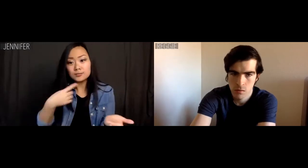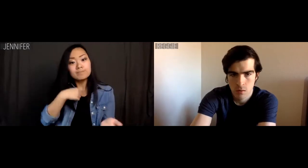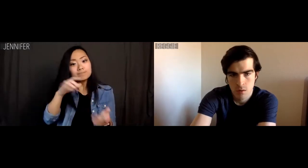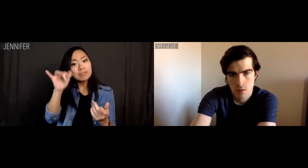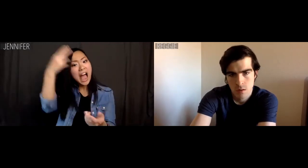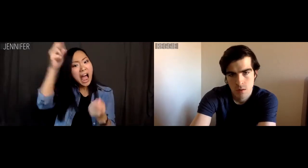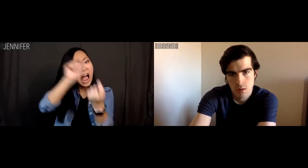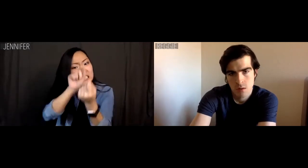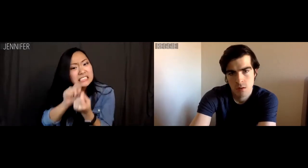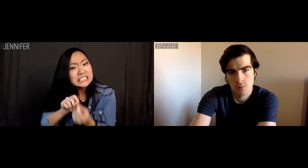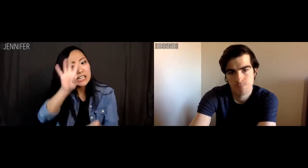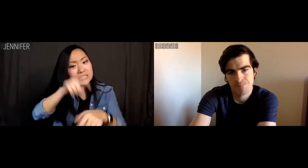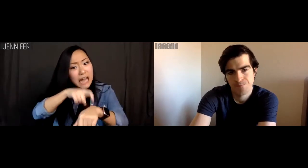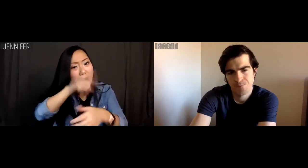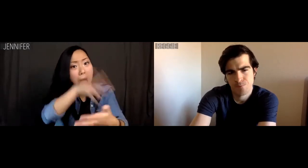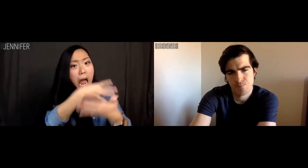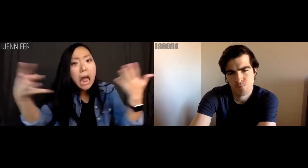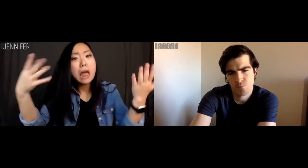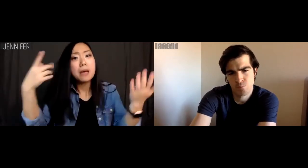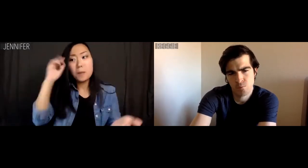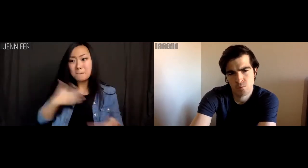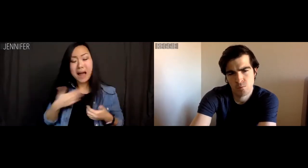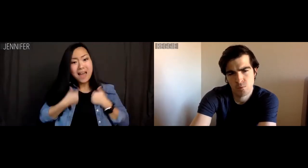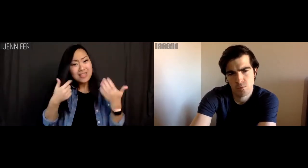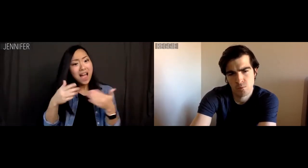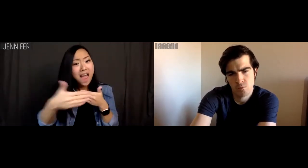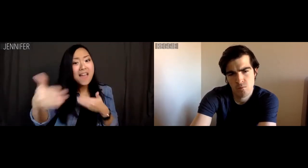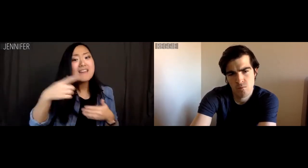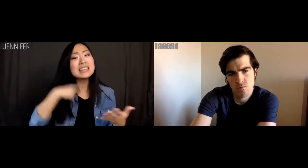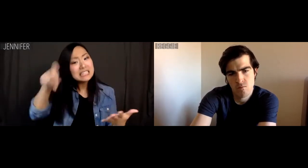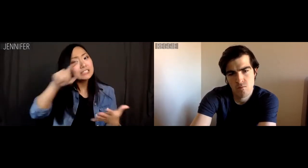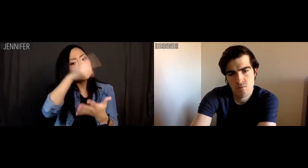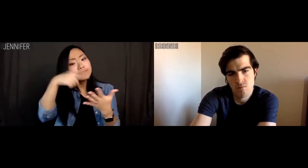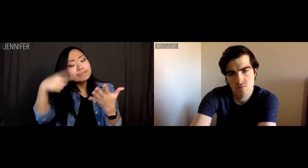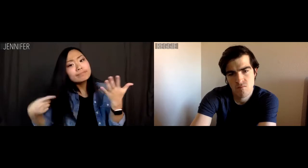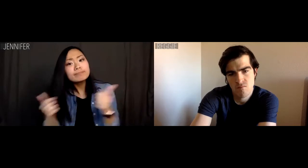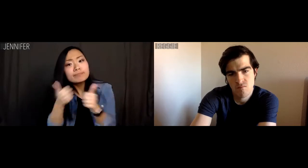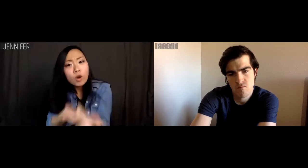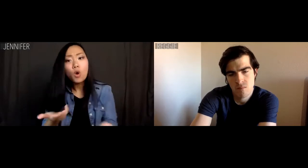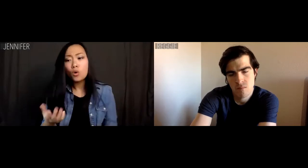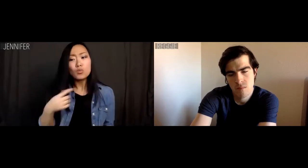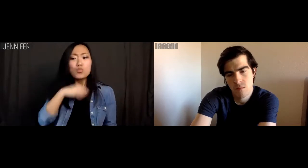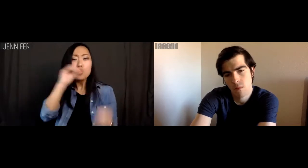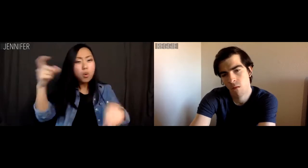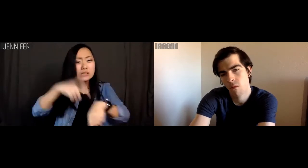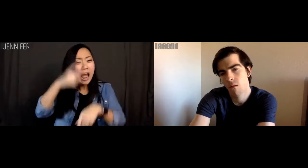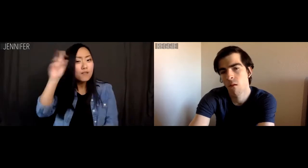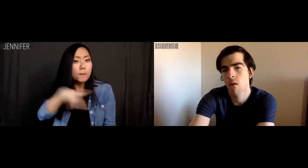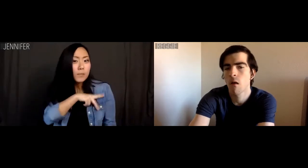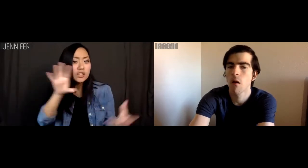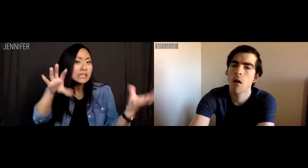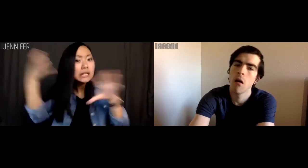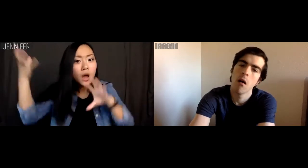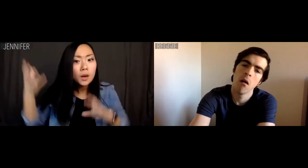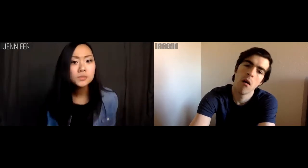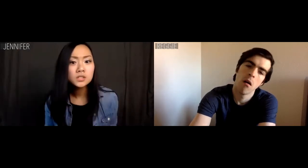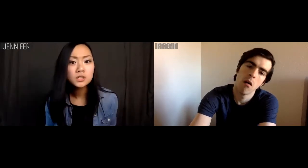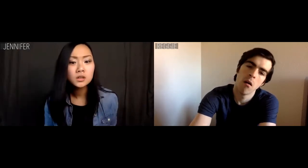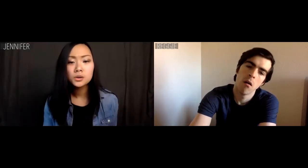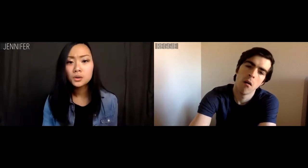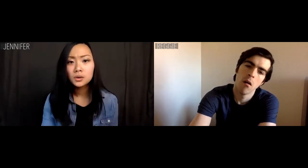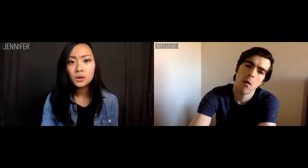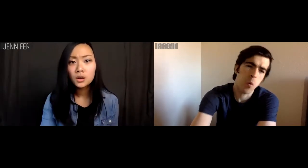I'm on a highly detailed timetable for how I want to live out my life, and I have no time for personal hiccups.